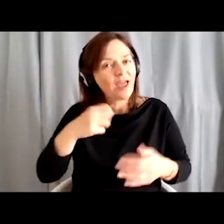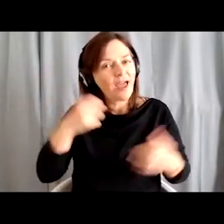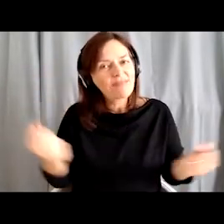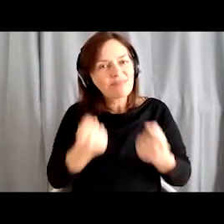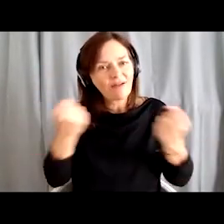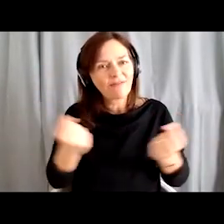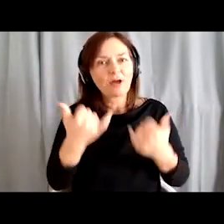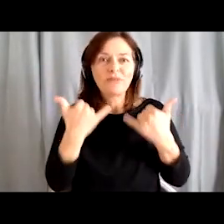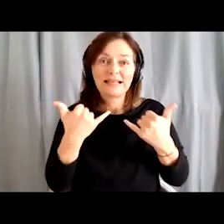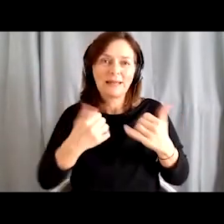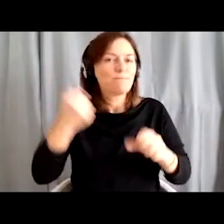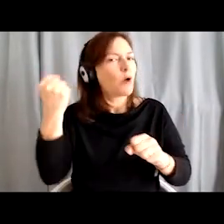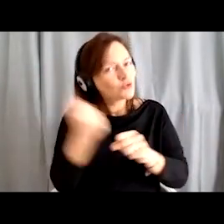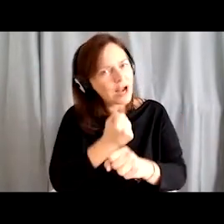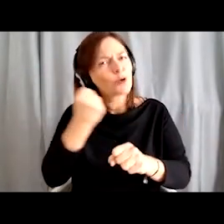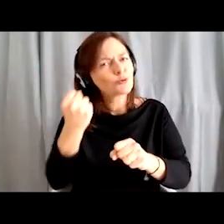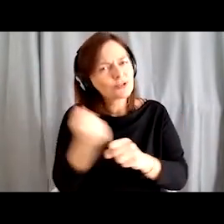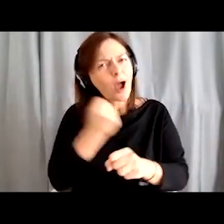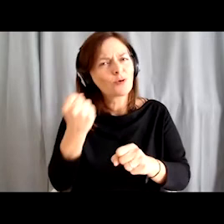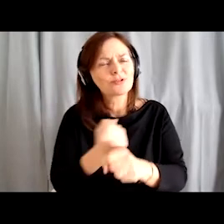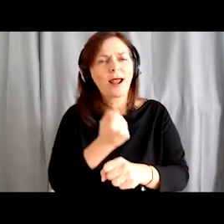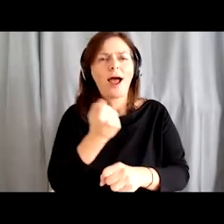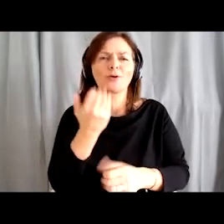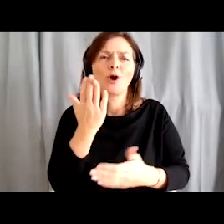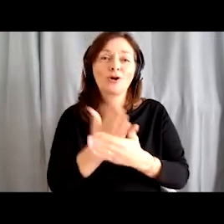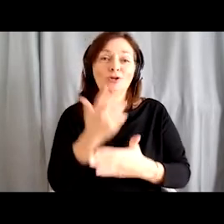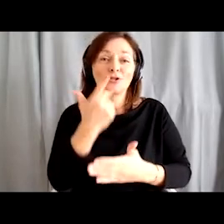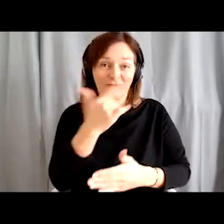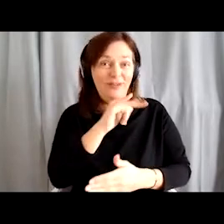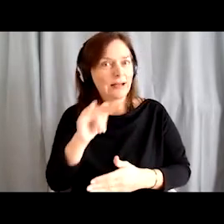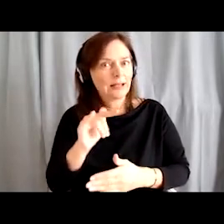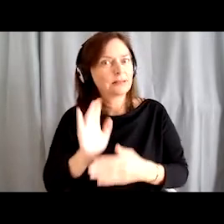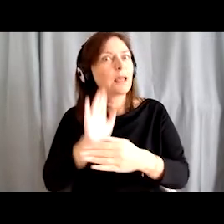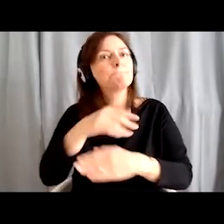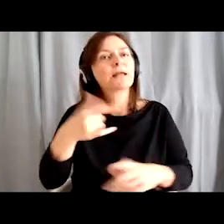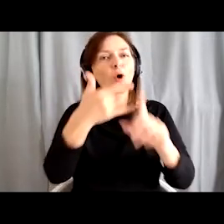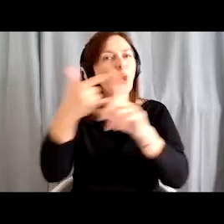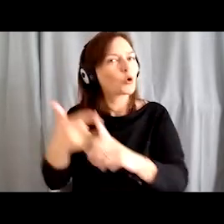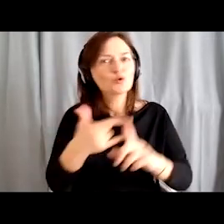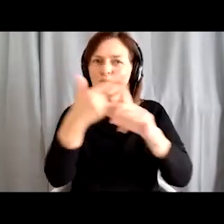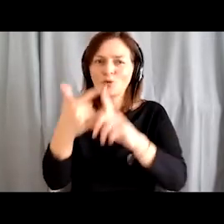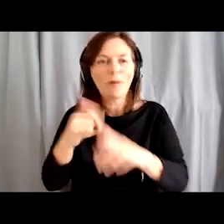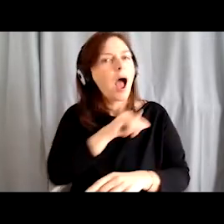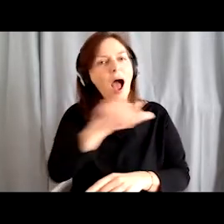They persist already for two years now. They continue even when we practice via Zoom. They persist no matter how we carry it out; they participate,